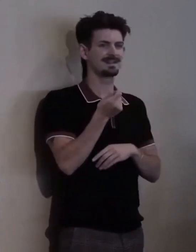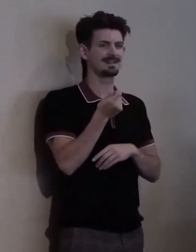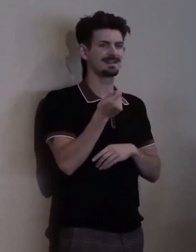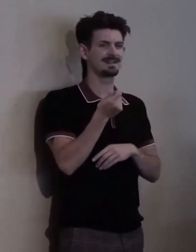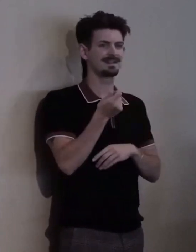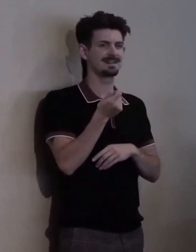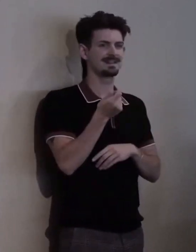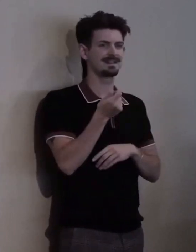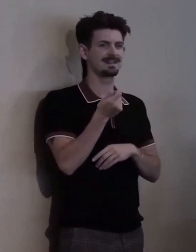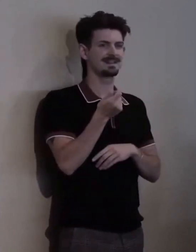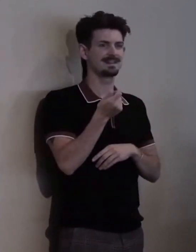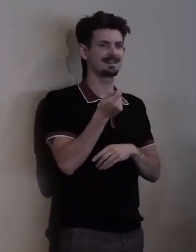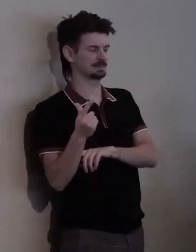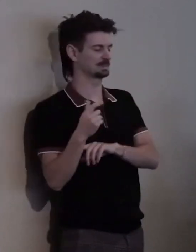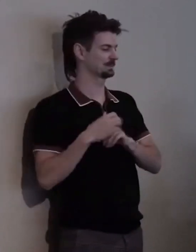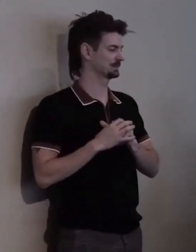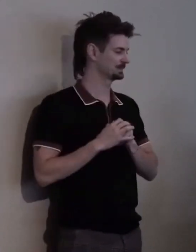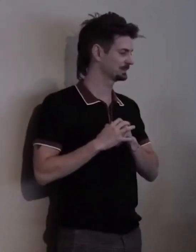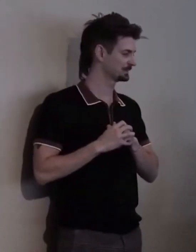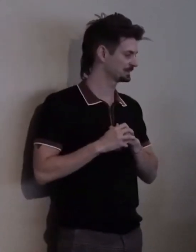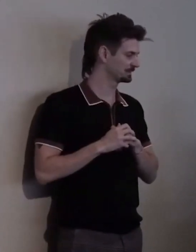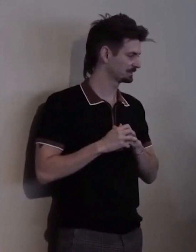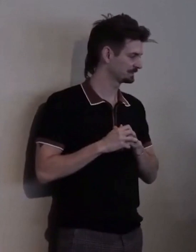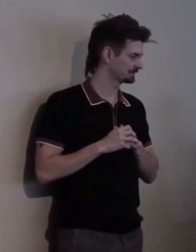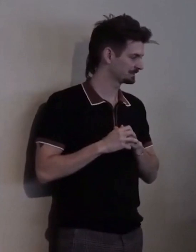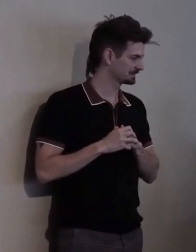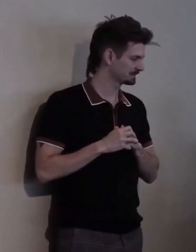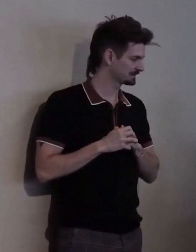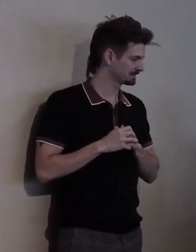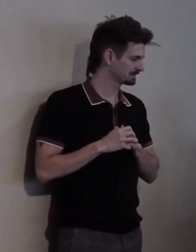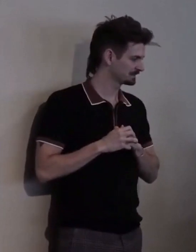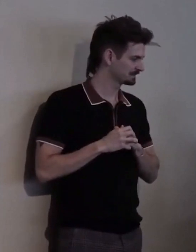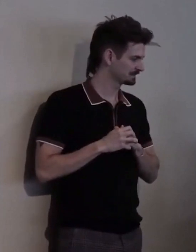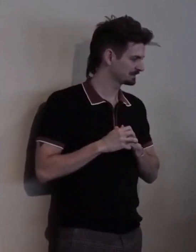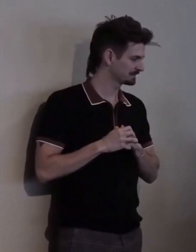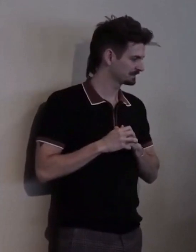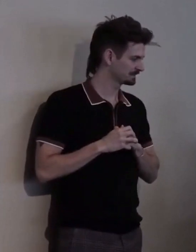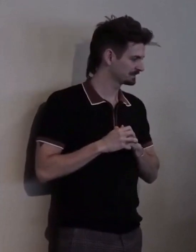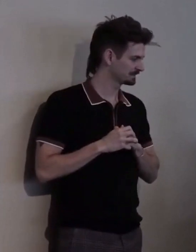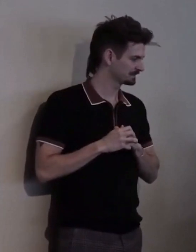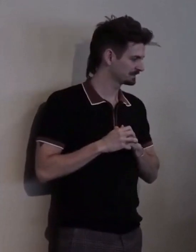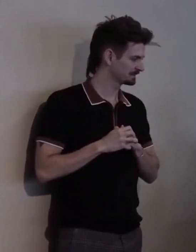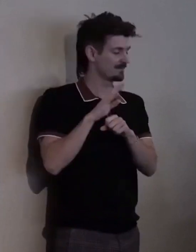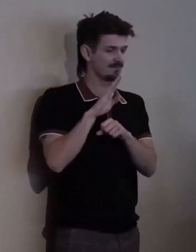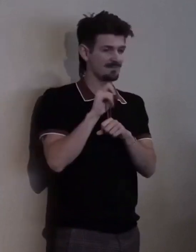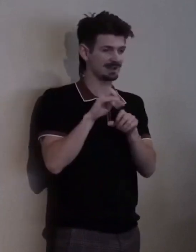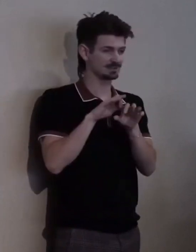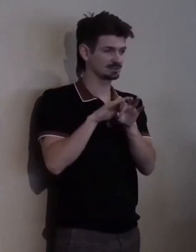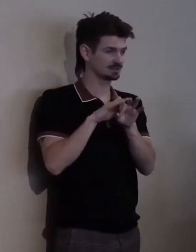Kristen earned both a bachelor's and master's degrees